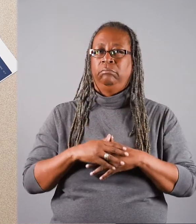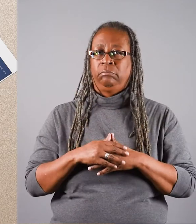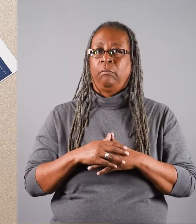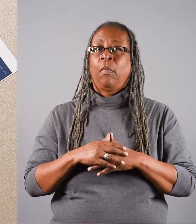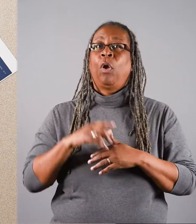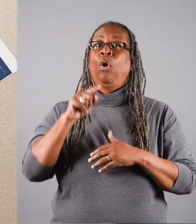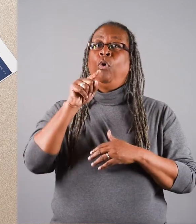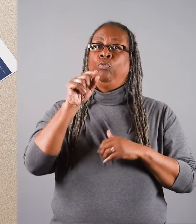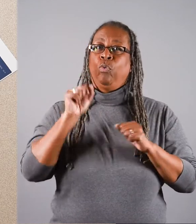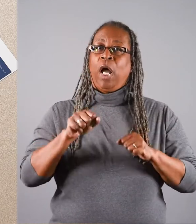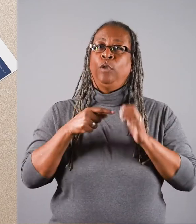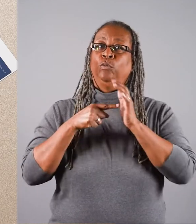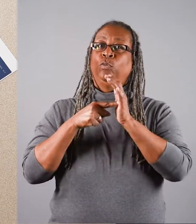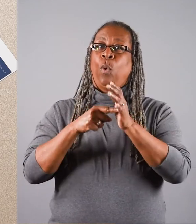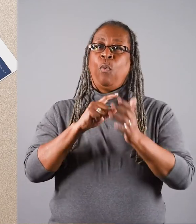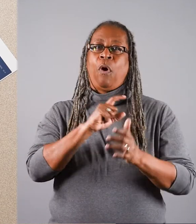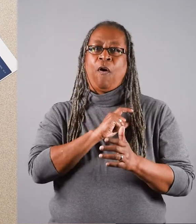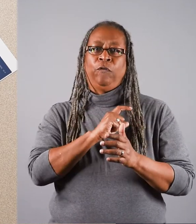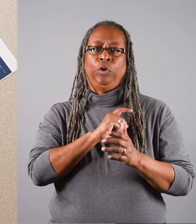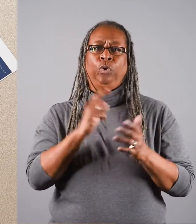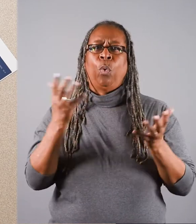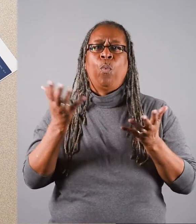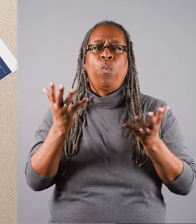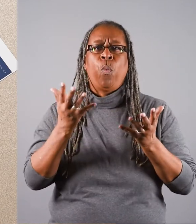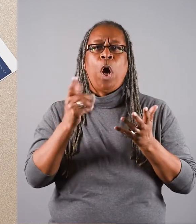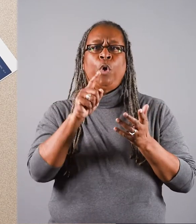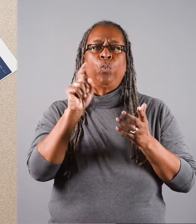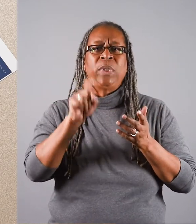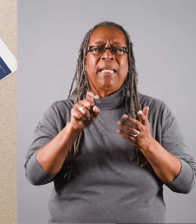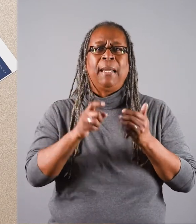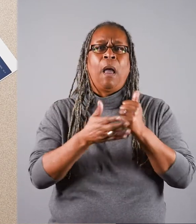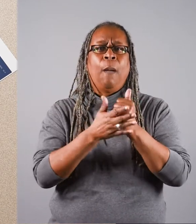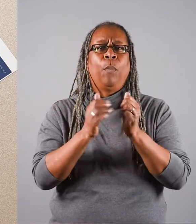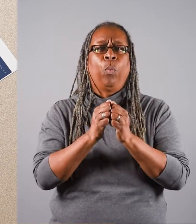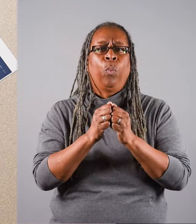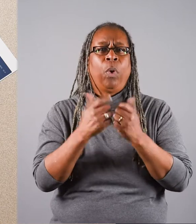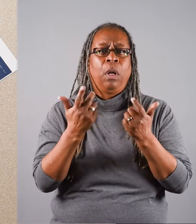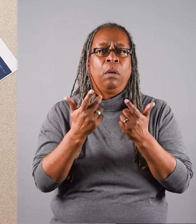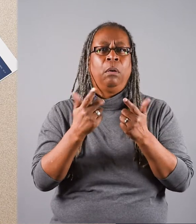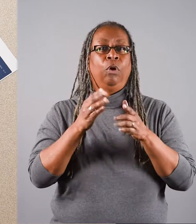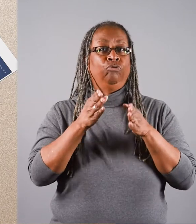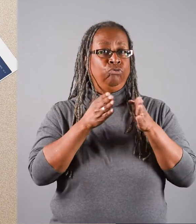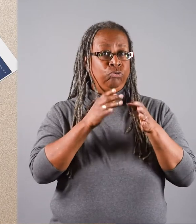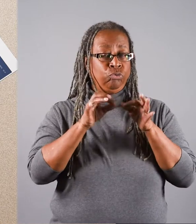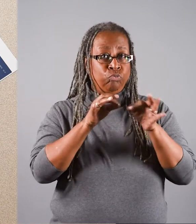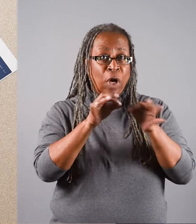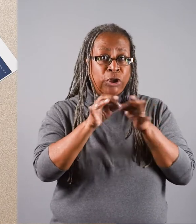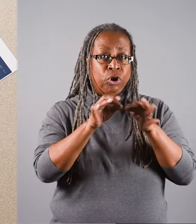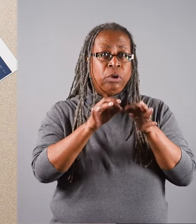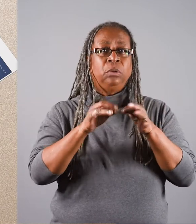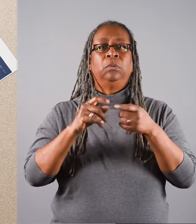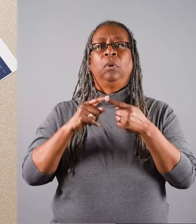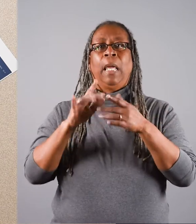You can show an officer what you may need help with—directions, an empty gas tank